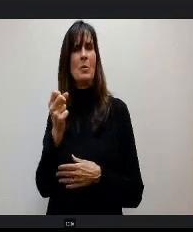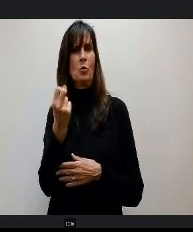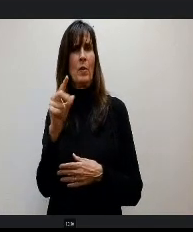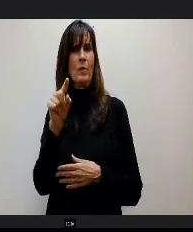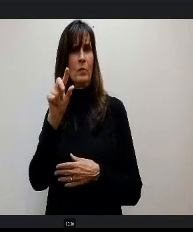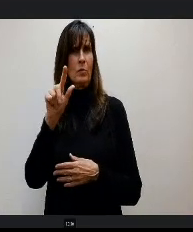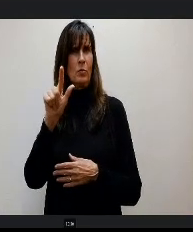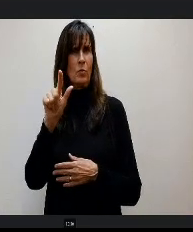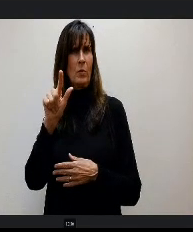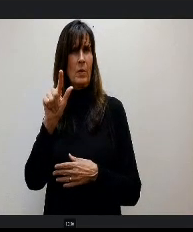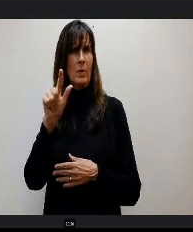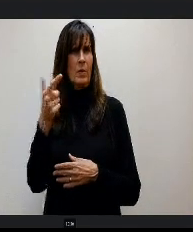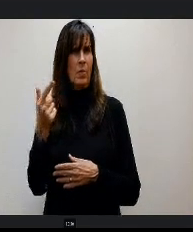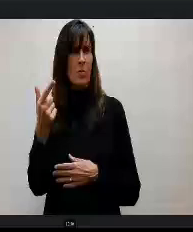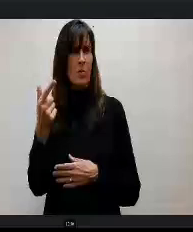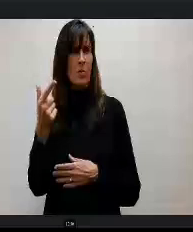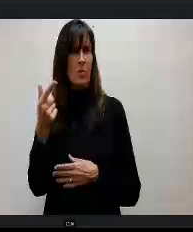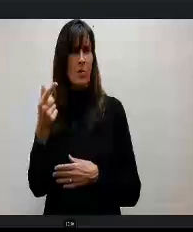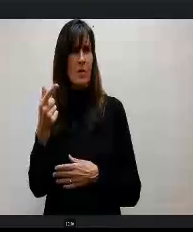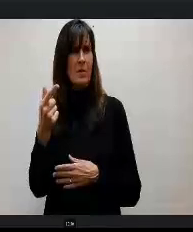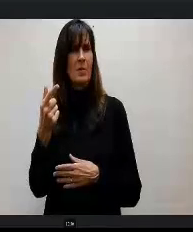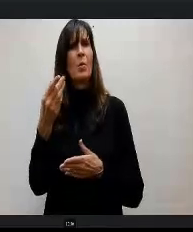I checked that one. So this has March 4th